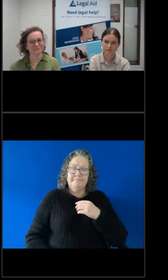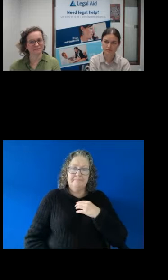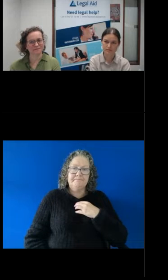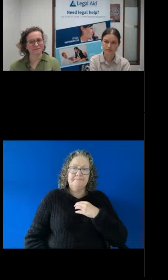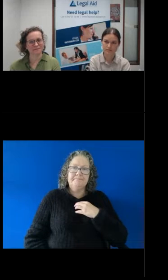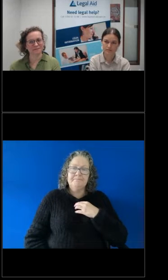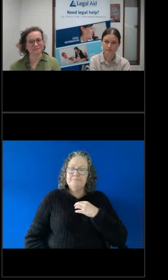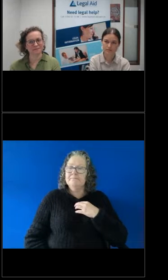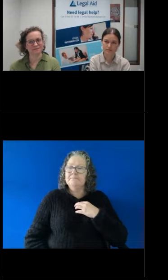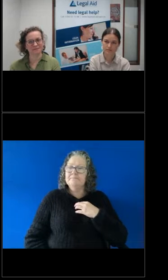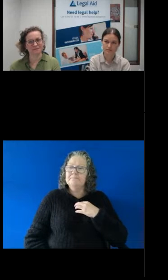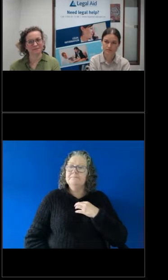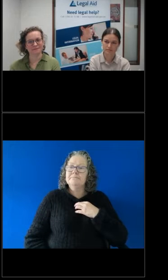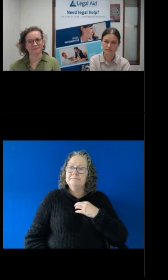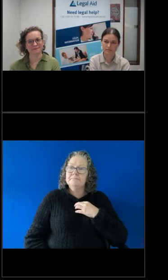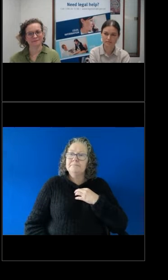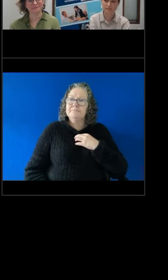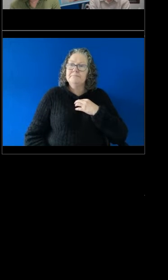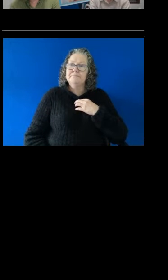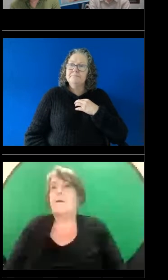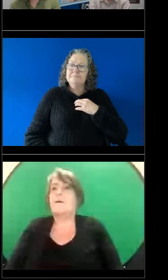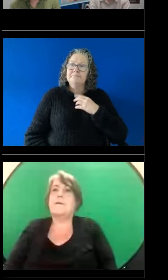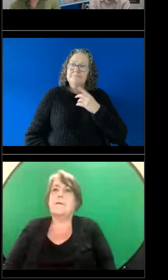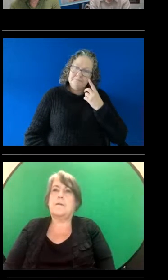We'll give it a few seconds for answers to come through.